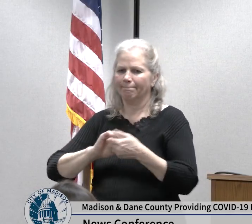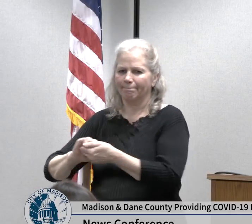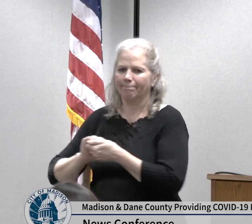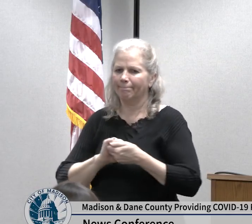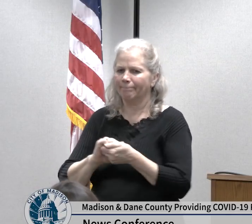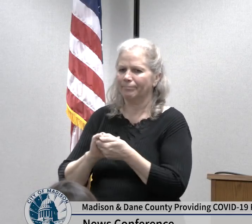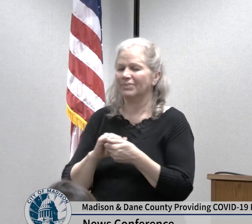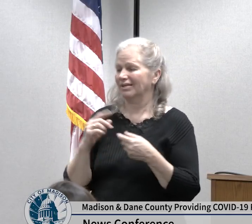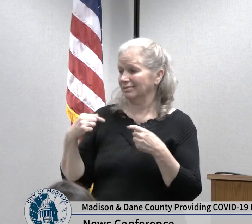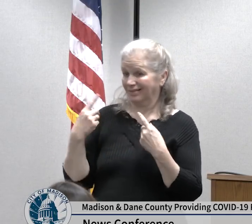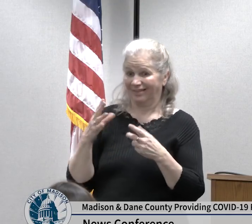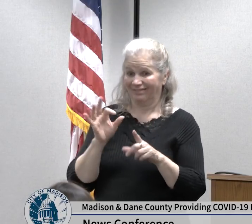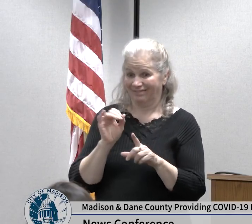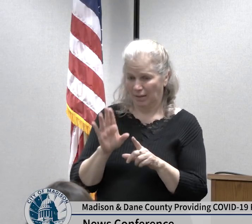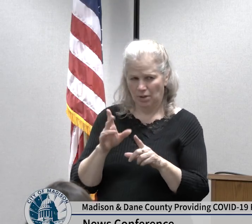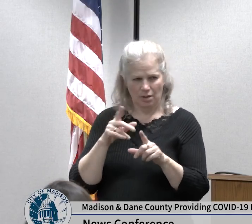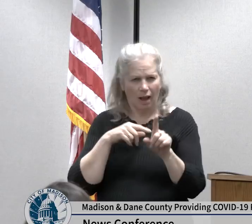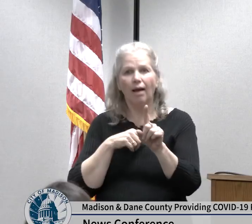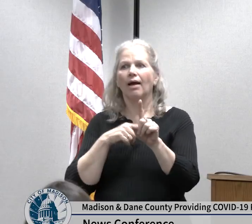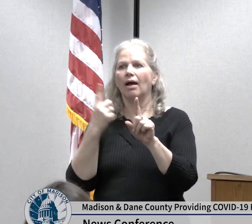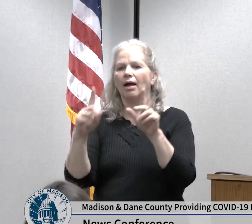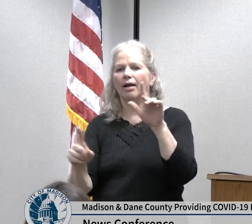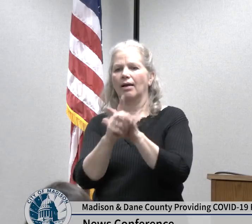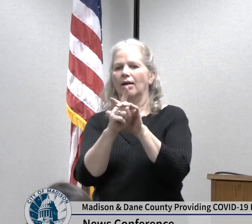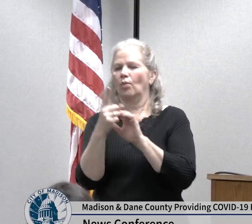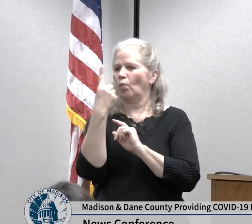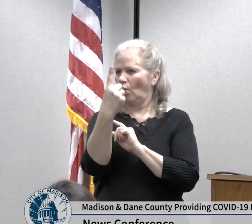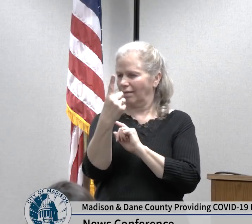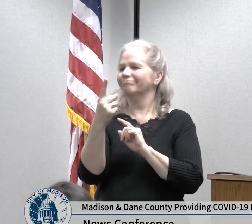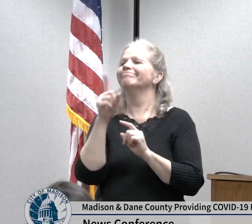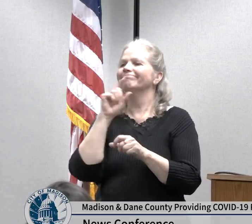with coronavirus that person is now virus free and has recovered and is